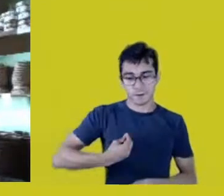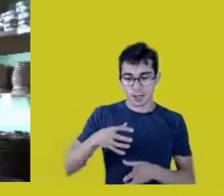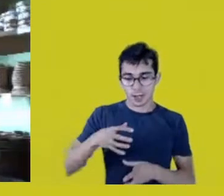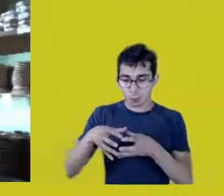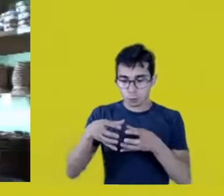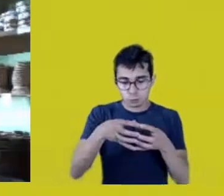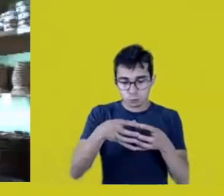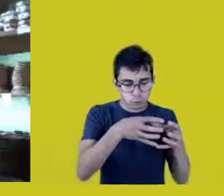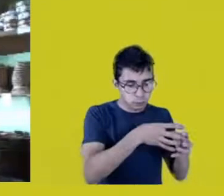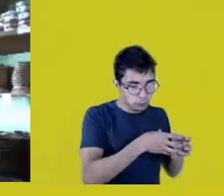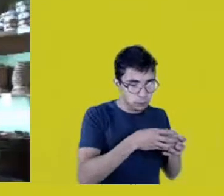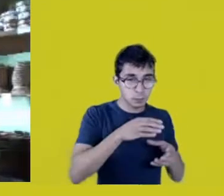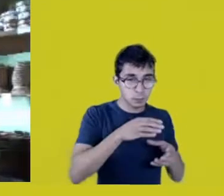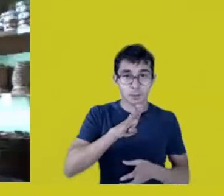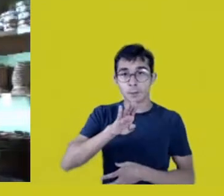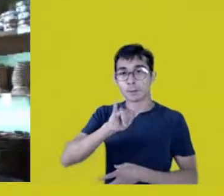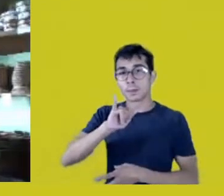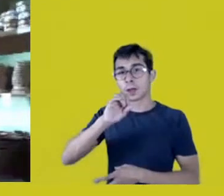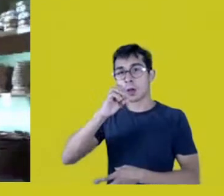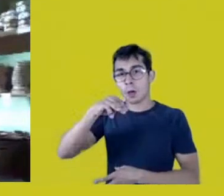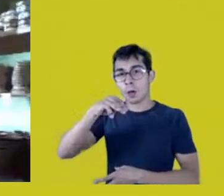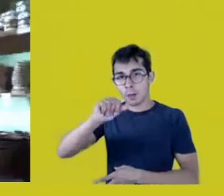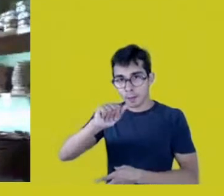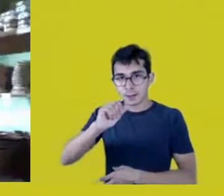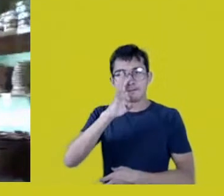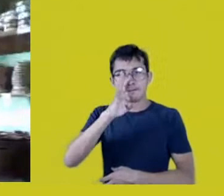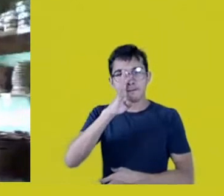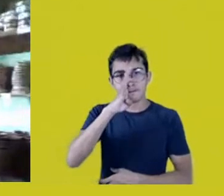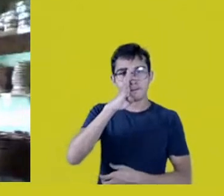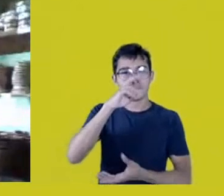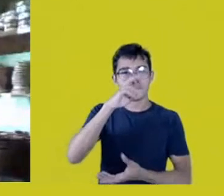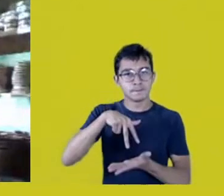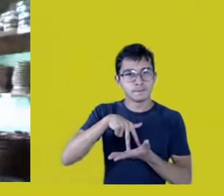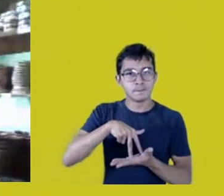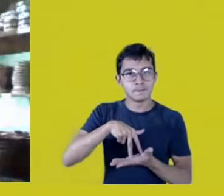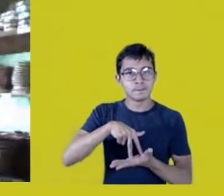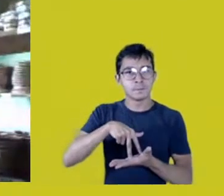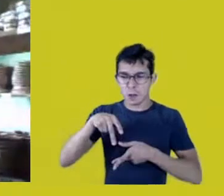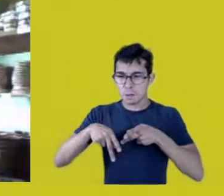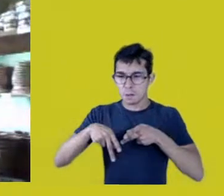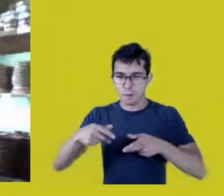of resistance, of warrior people, of pluriversity,